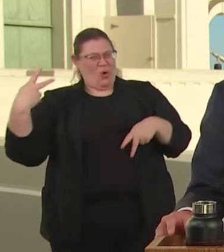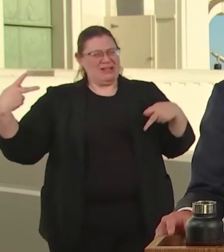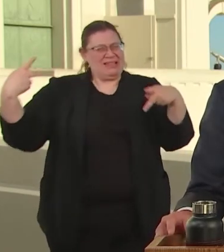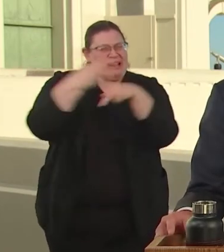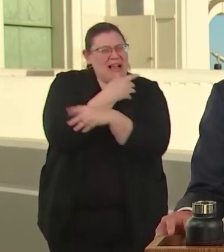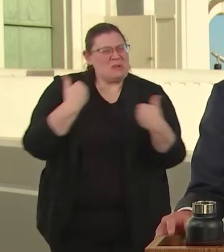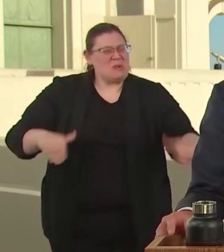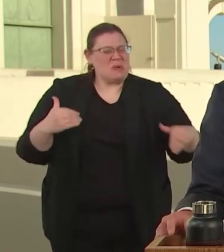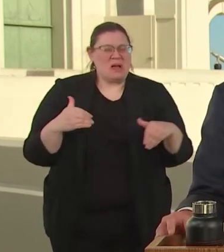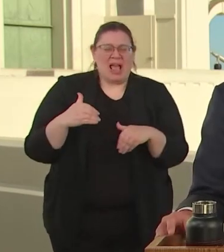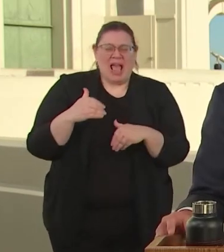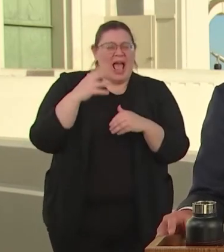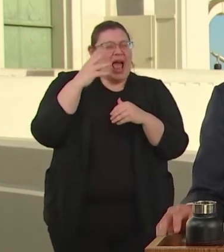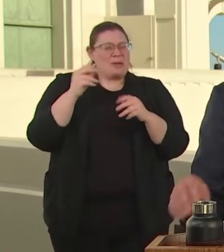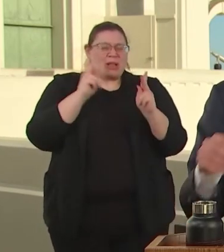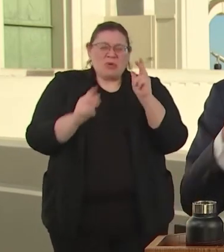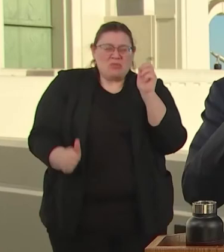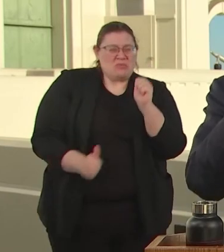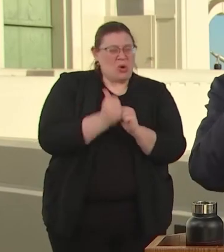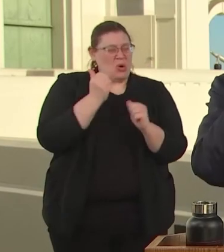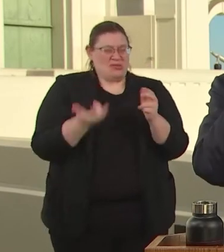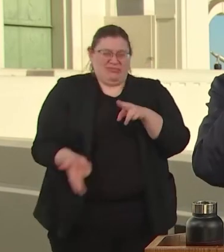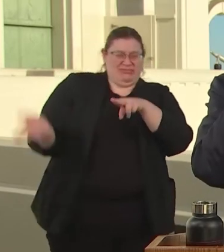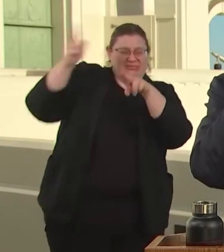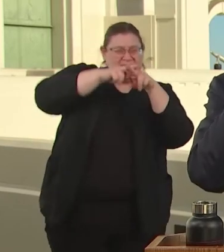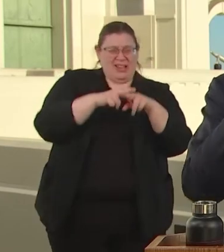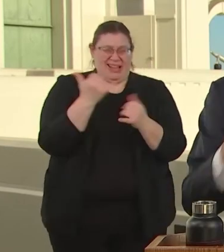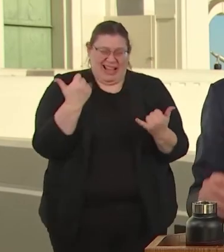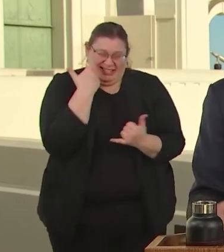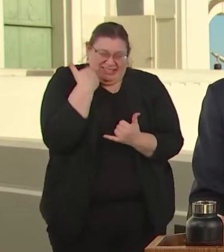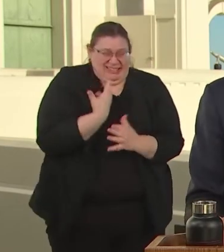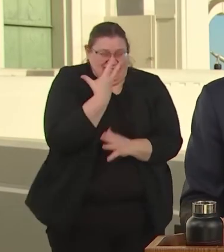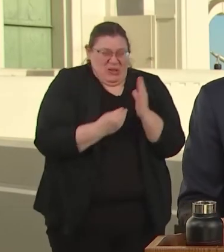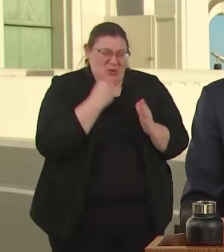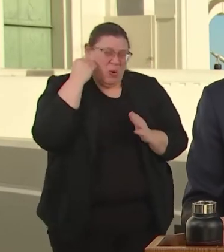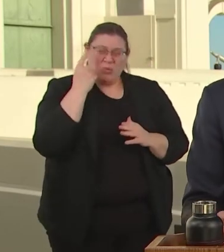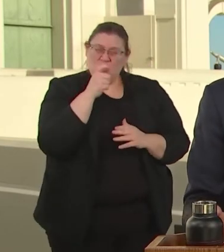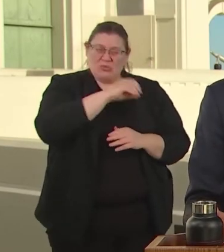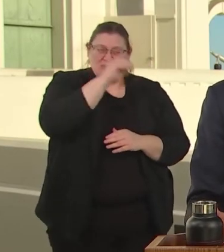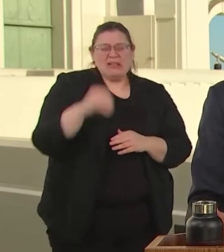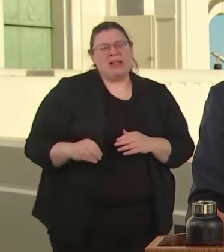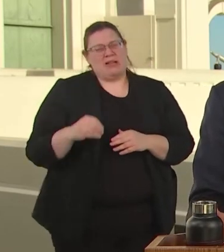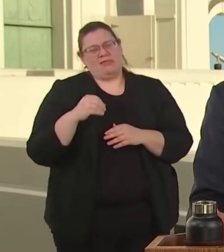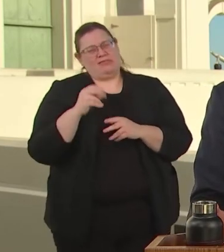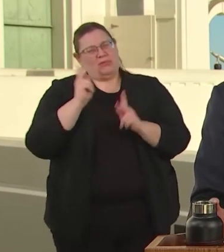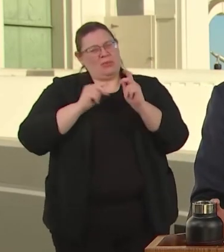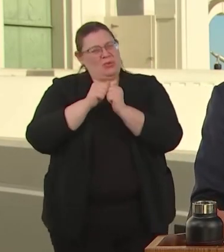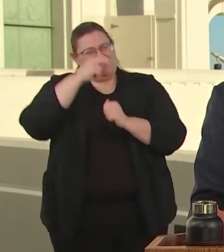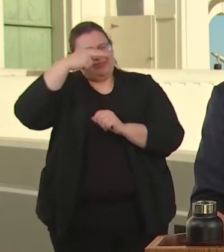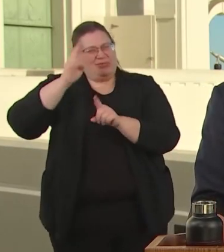HOMELESSNESS ACCOUNTS FOR THE NEWEST JUMP OF HOMELESSNESS IN ANGELINOS.